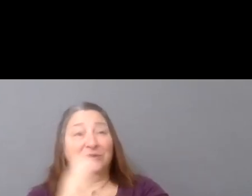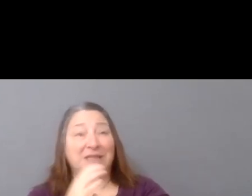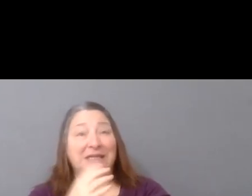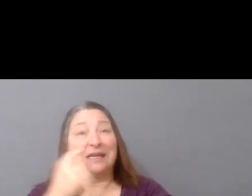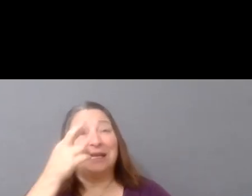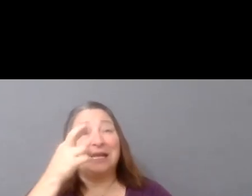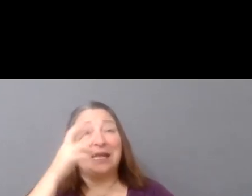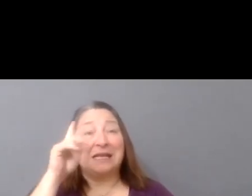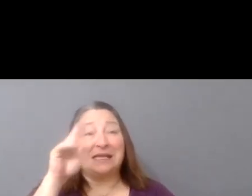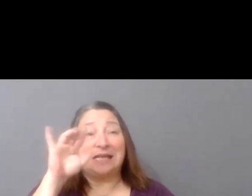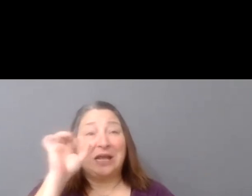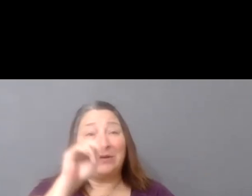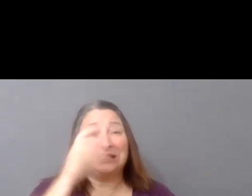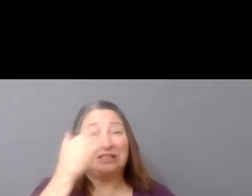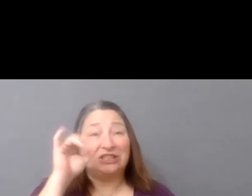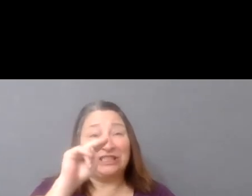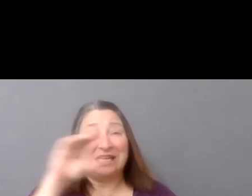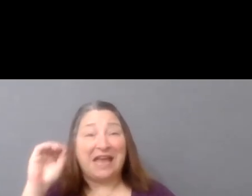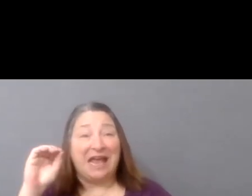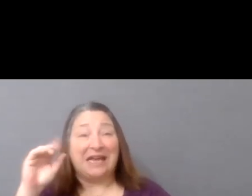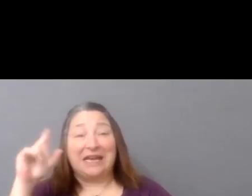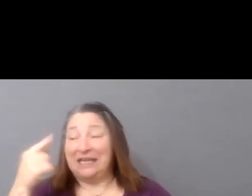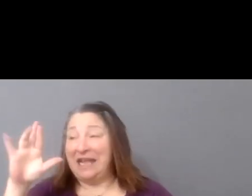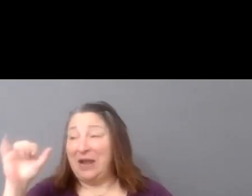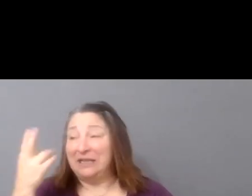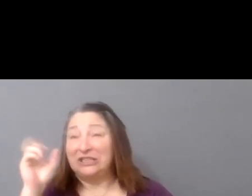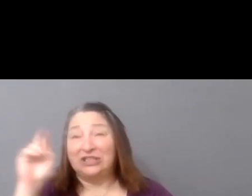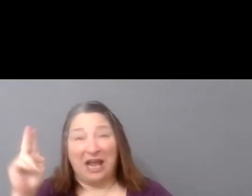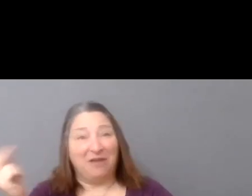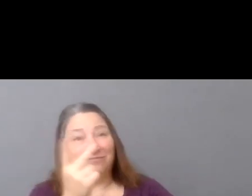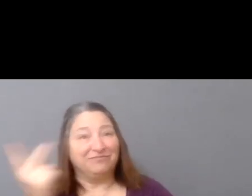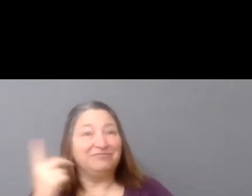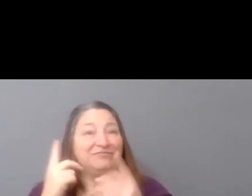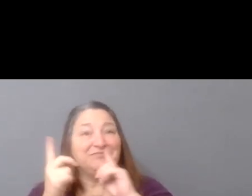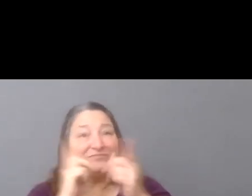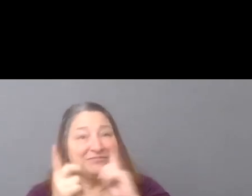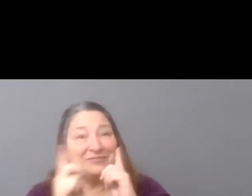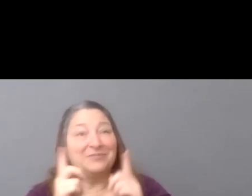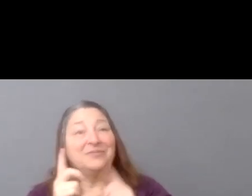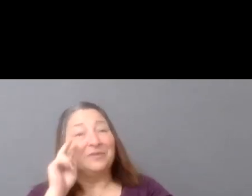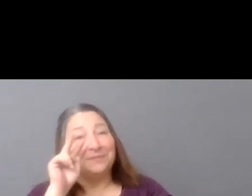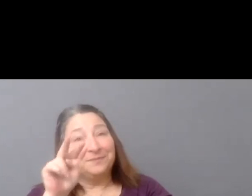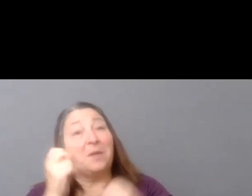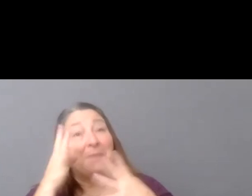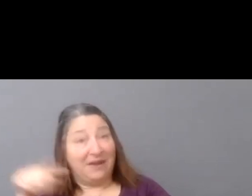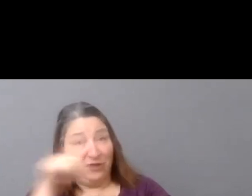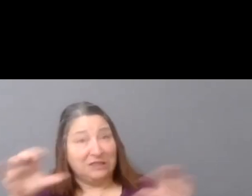by a Q&A of 15 to 20 minutes. Many of you have probably done sessions in Zoom before.